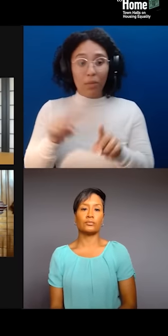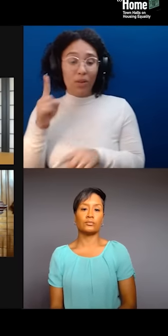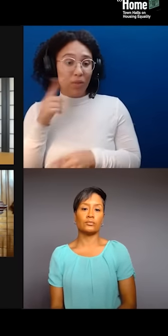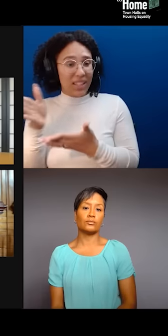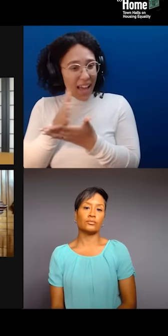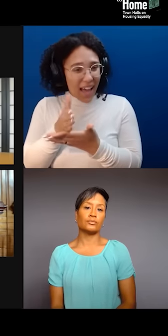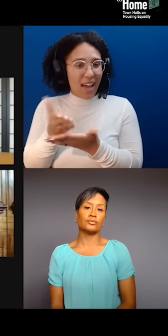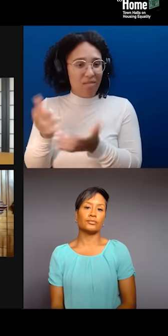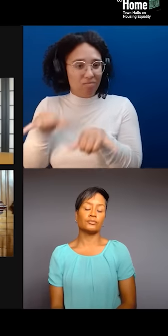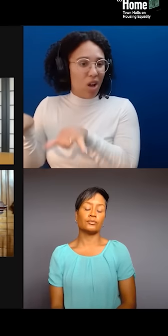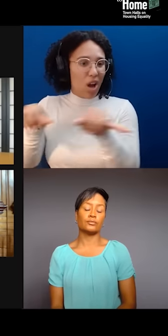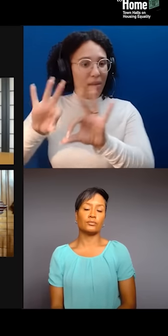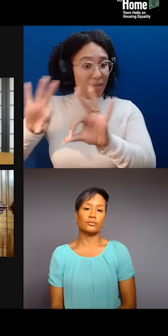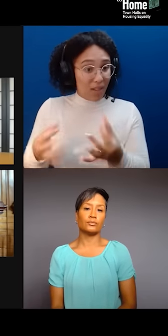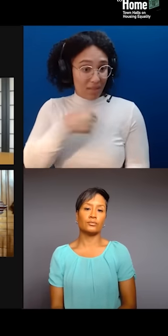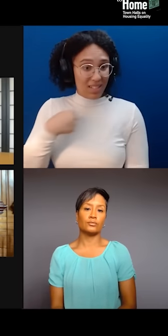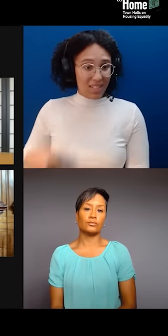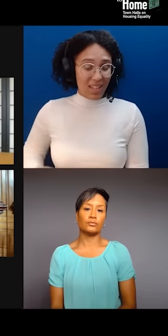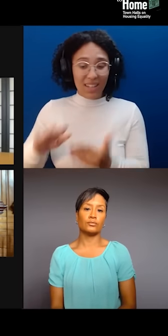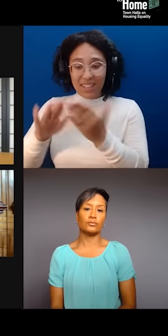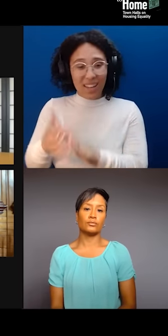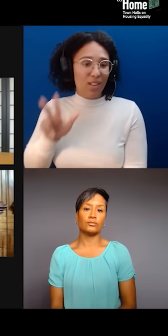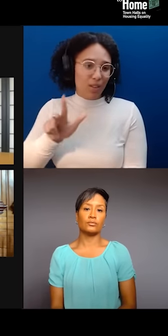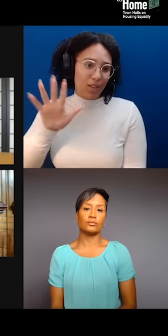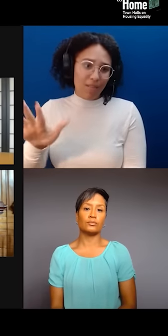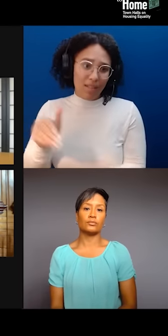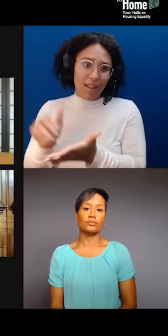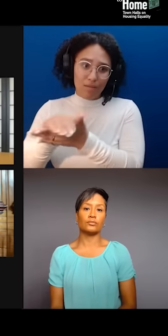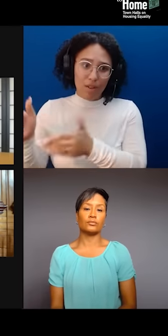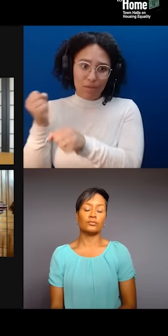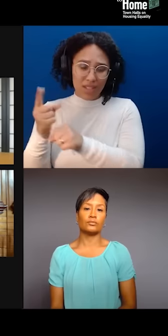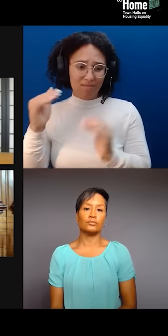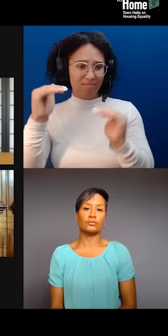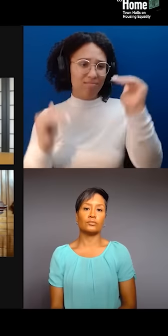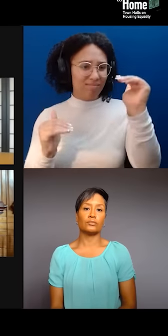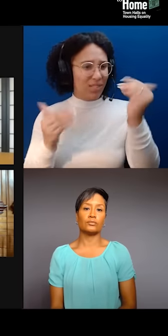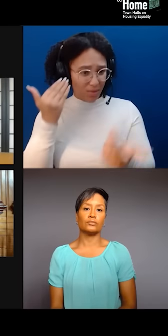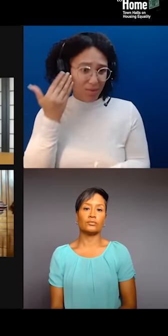So, you know, who's that's targeting. So, we've been doing a lot of cultural organizing work with tenants,